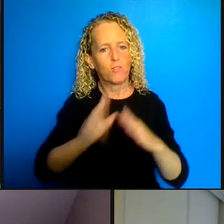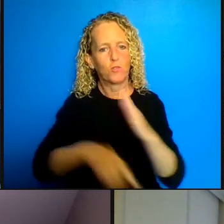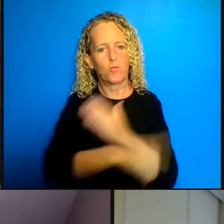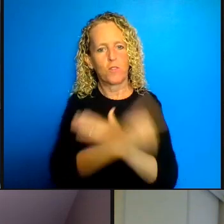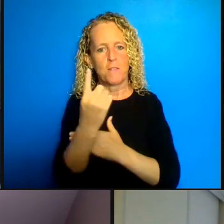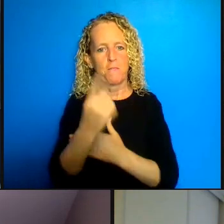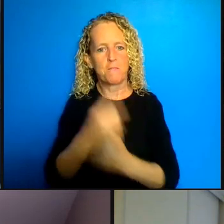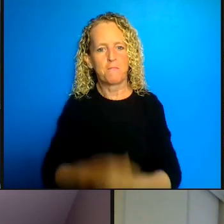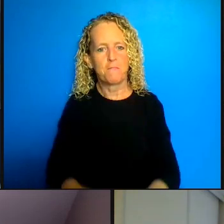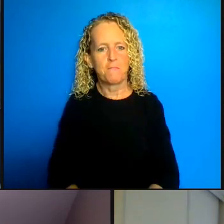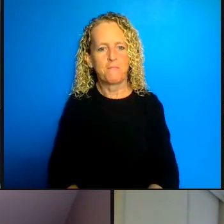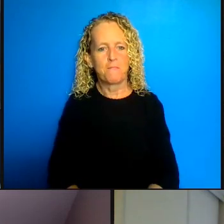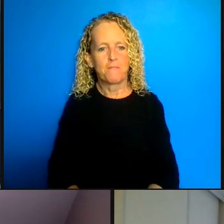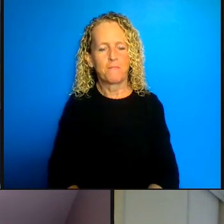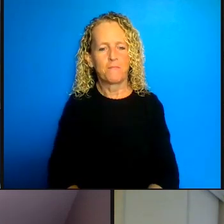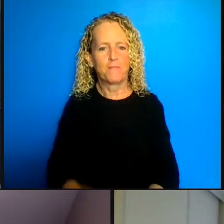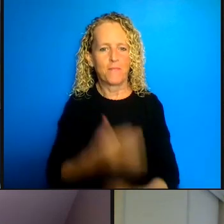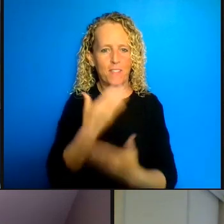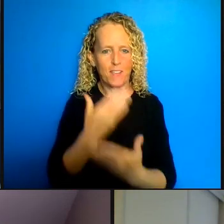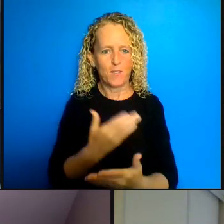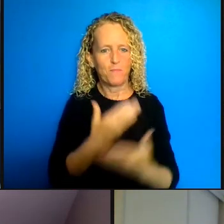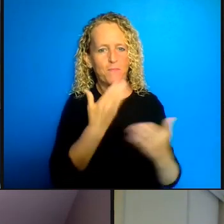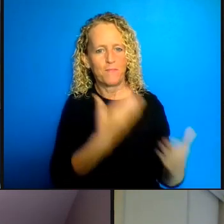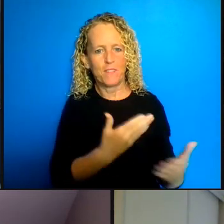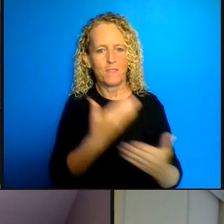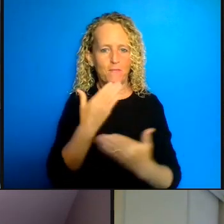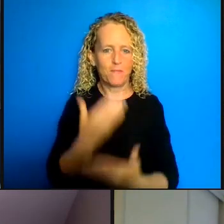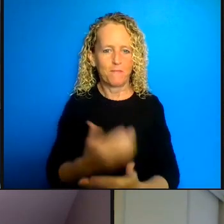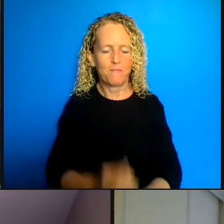you. Thank you